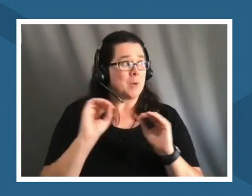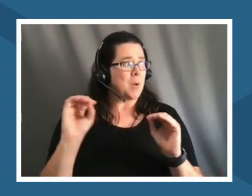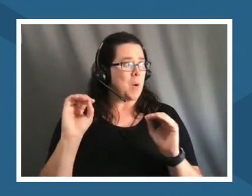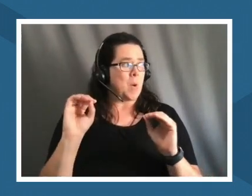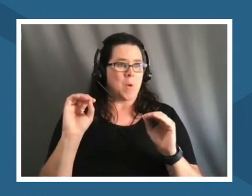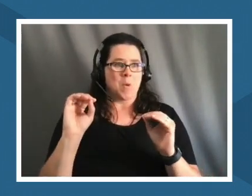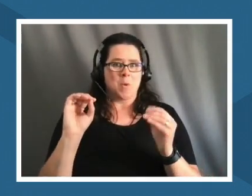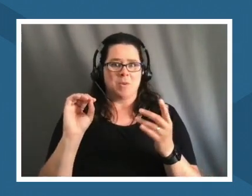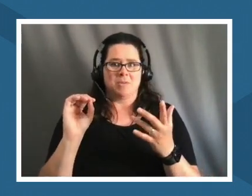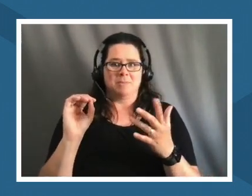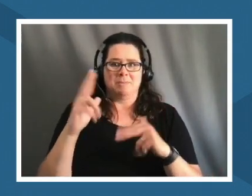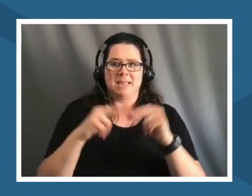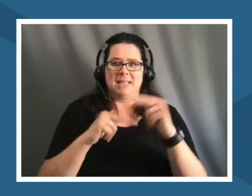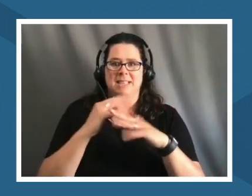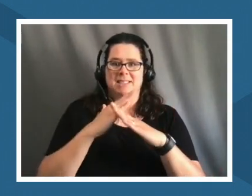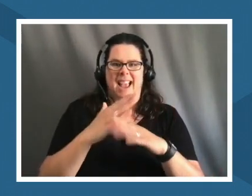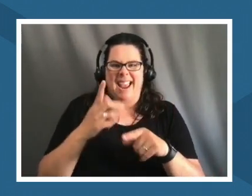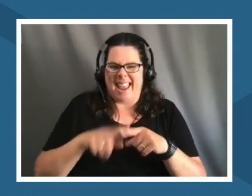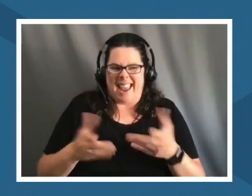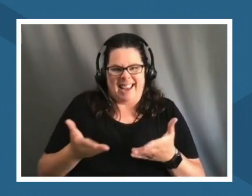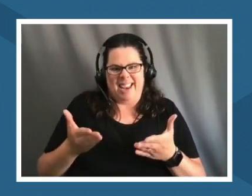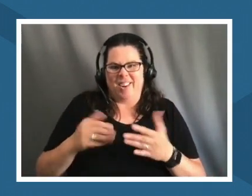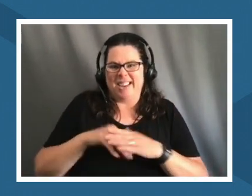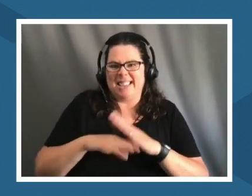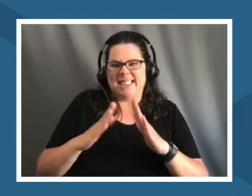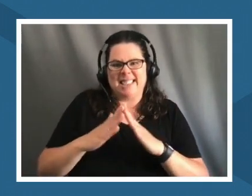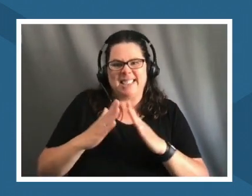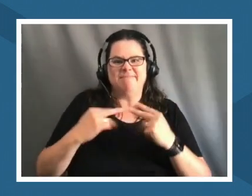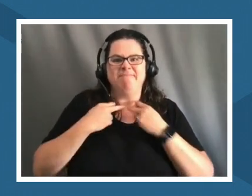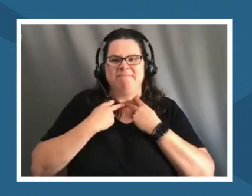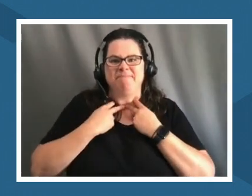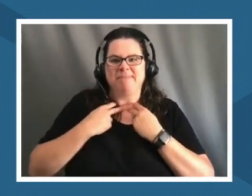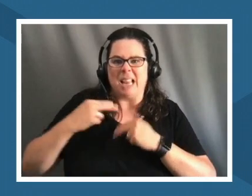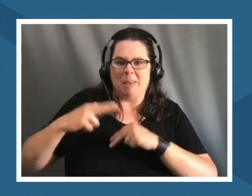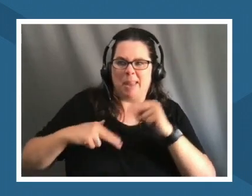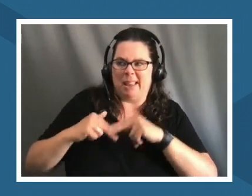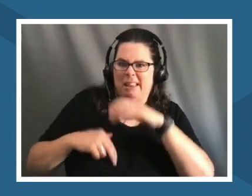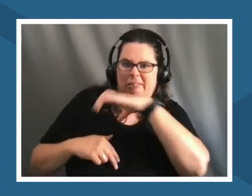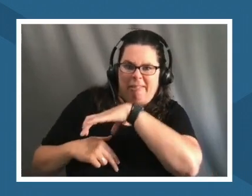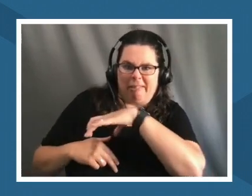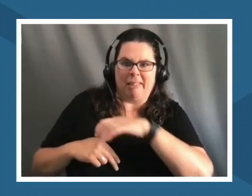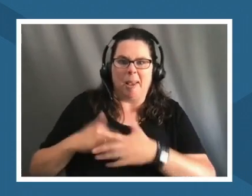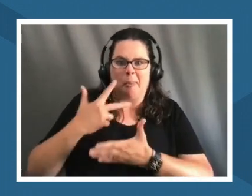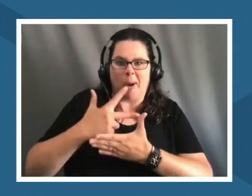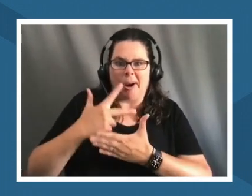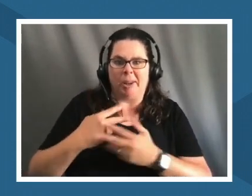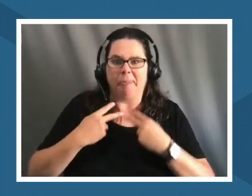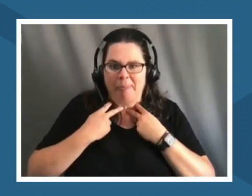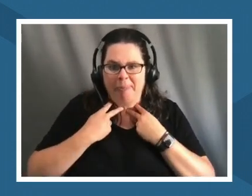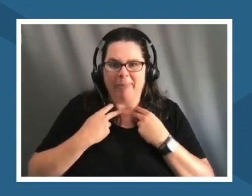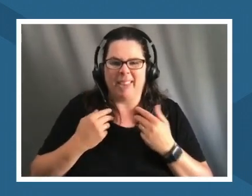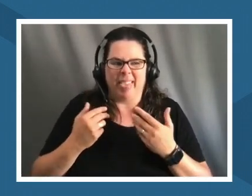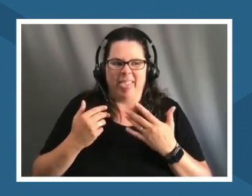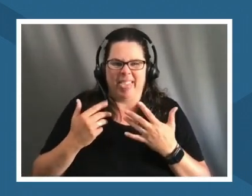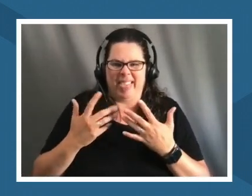because there's a building right next to me and you know there's a parking lot here and so